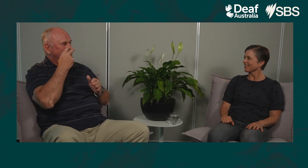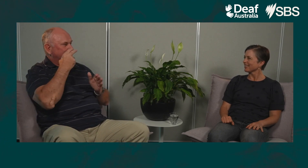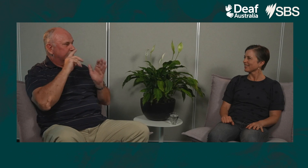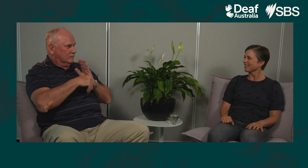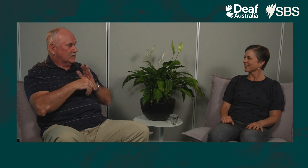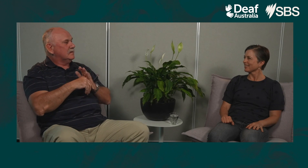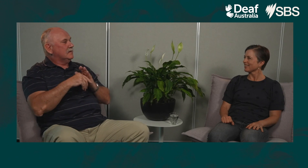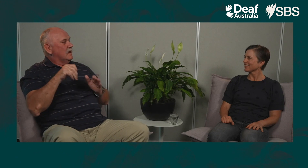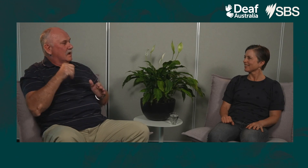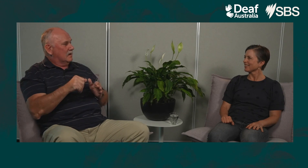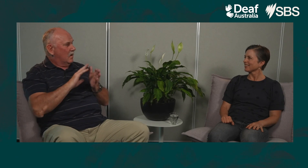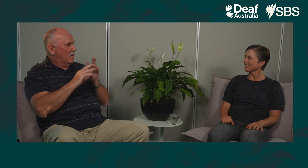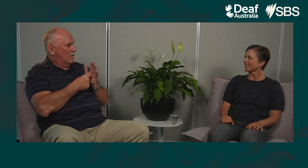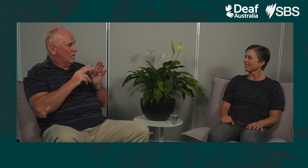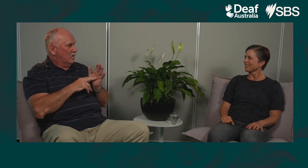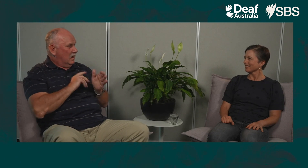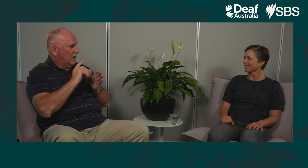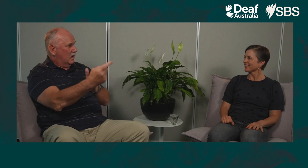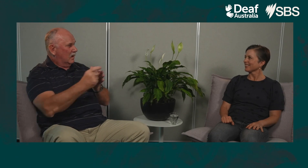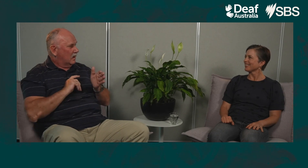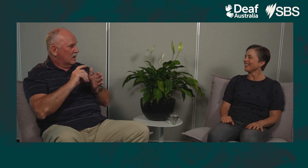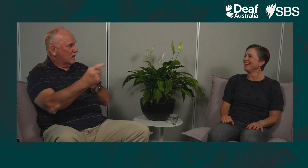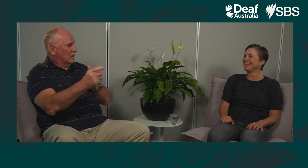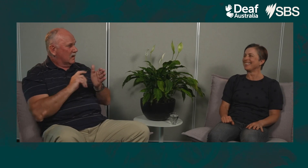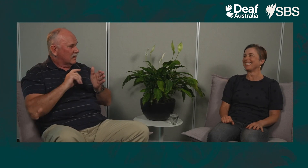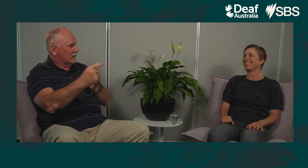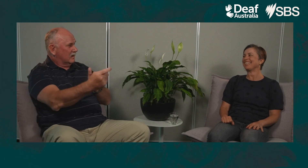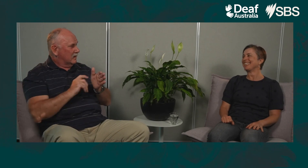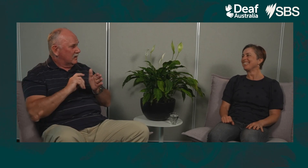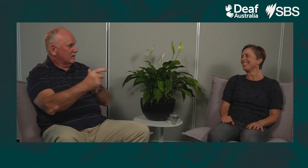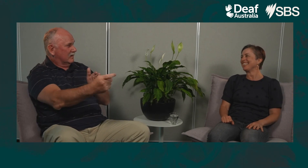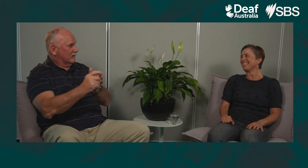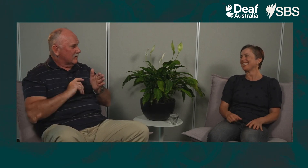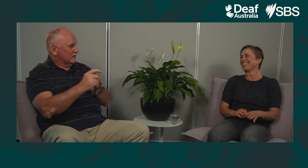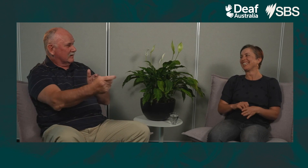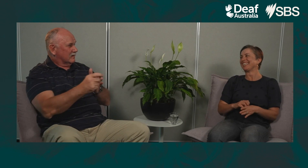It's at night-time. And he honks the horn driving consistently up and down the street.